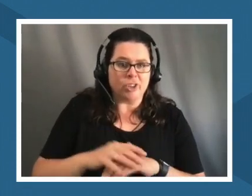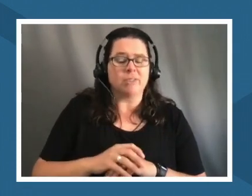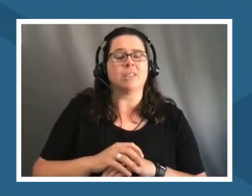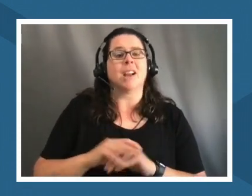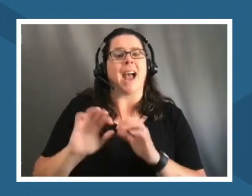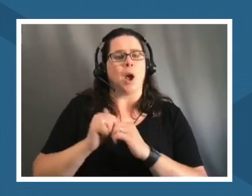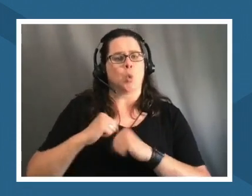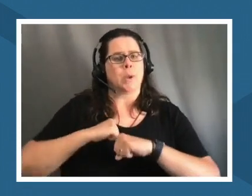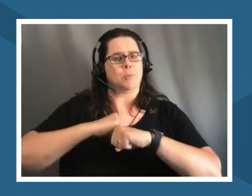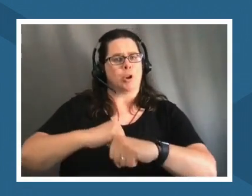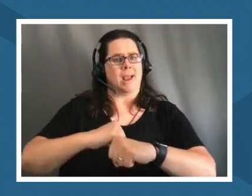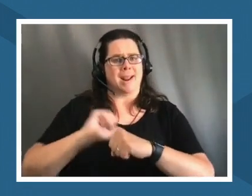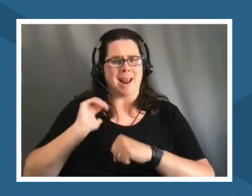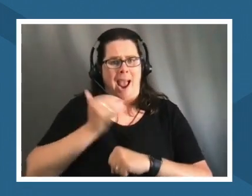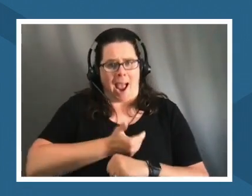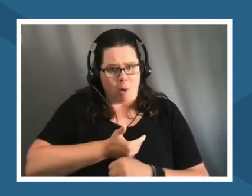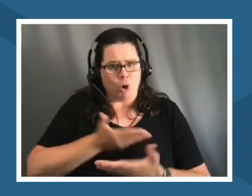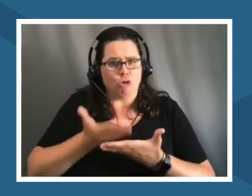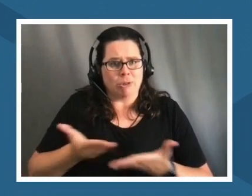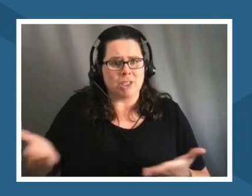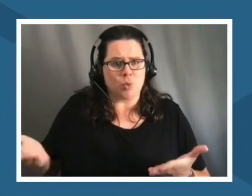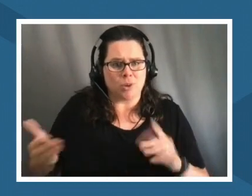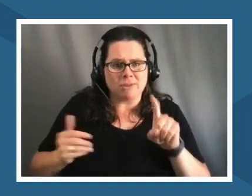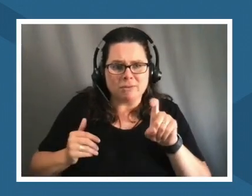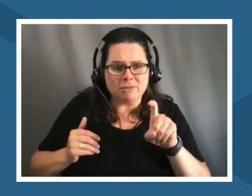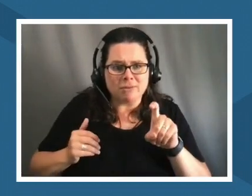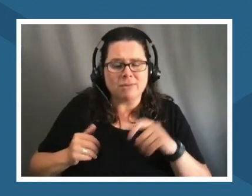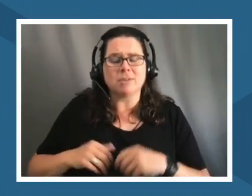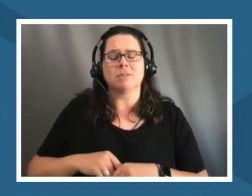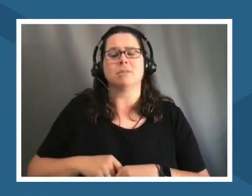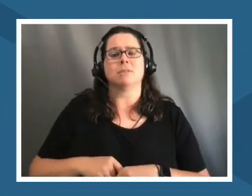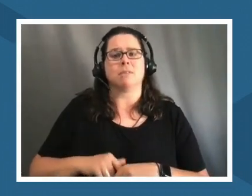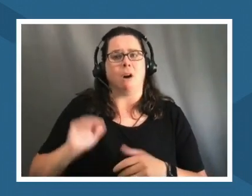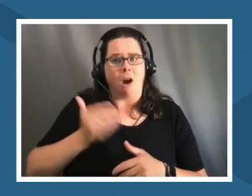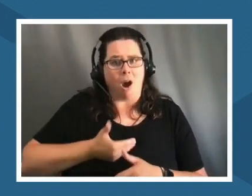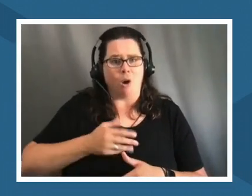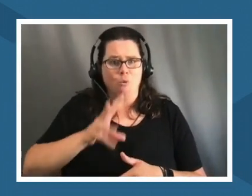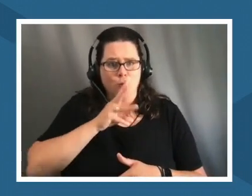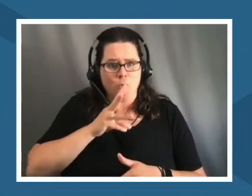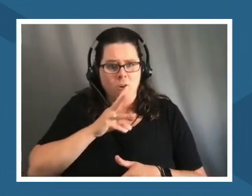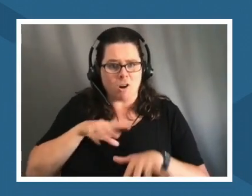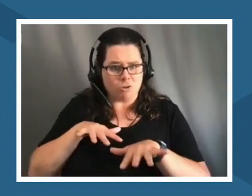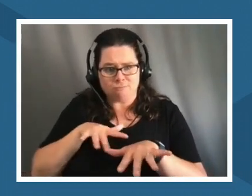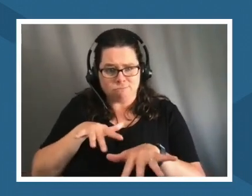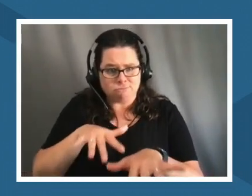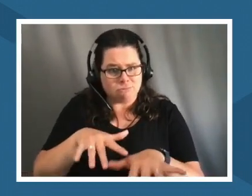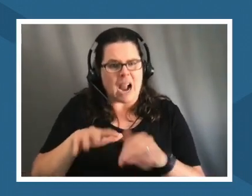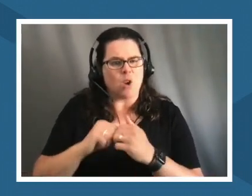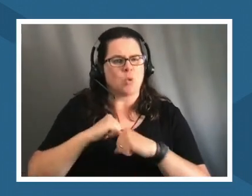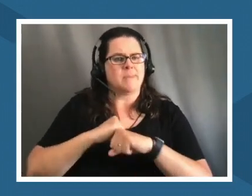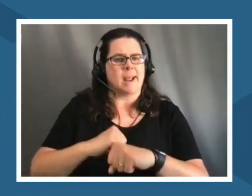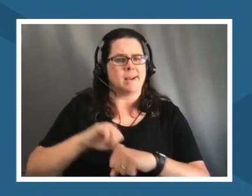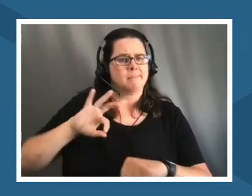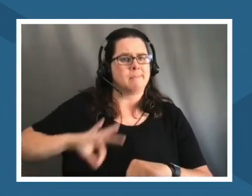our own resource so that you know it